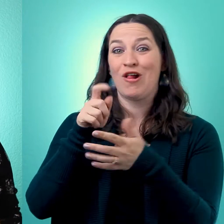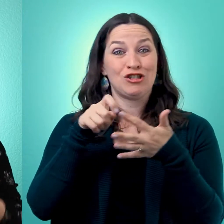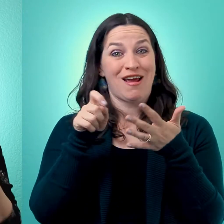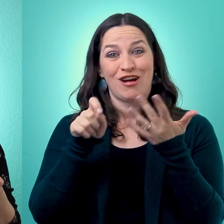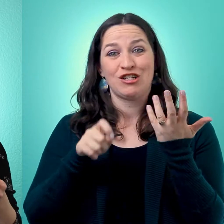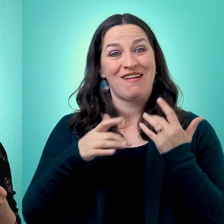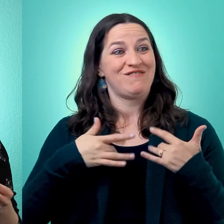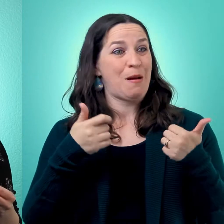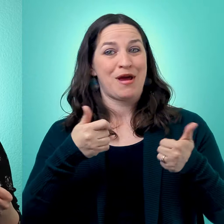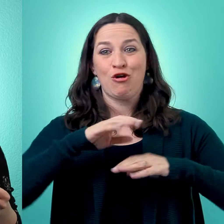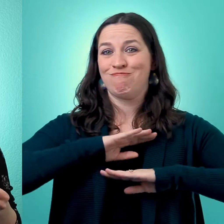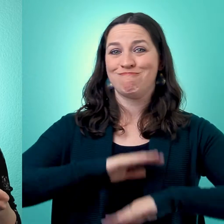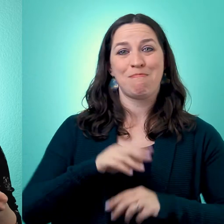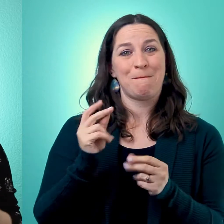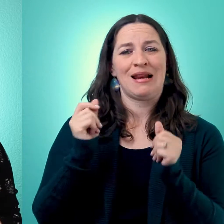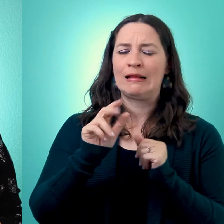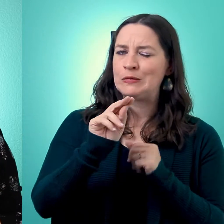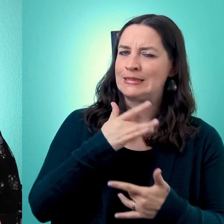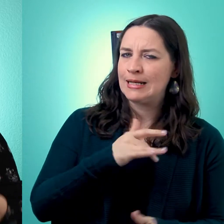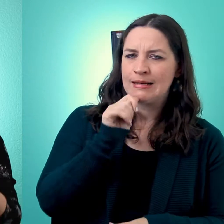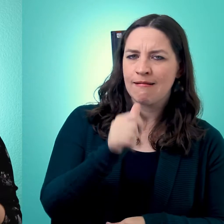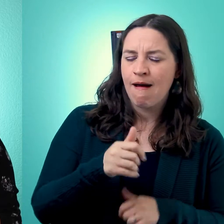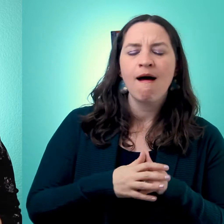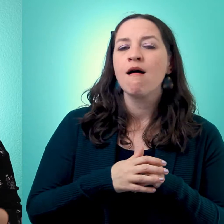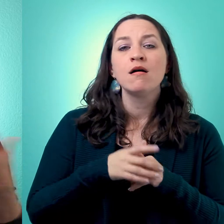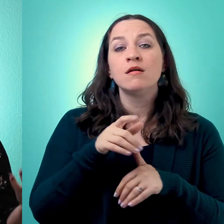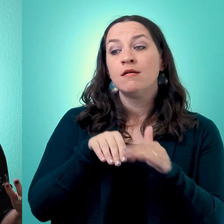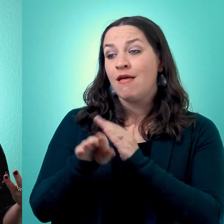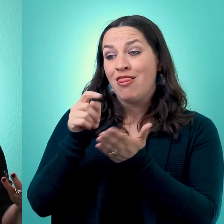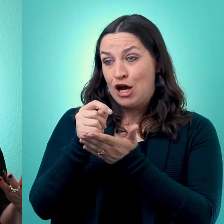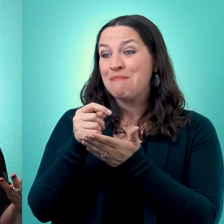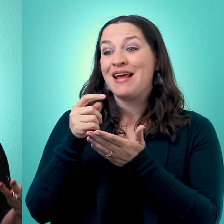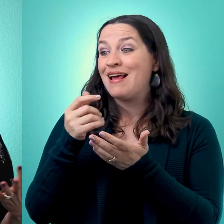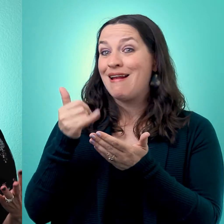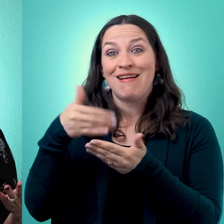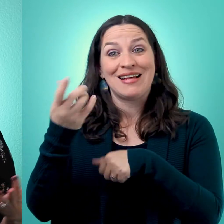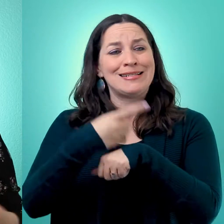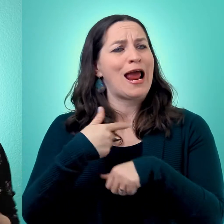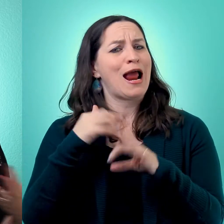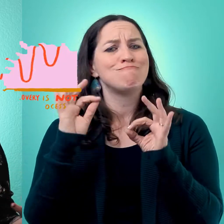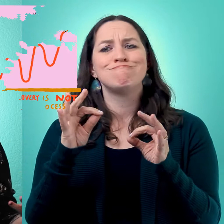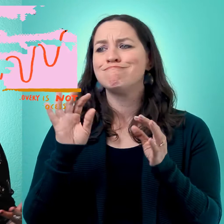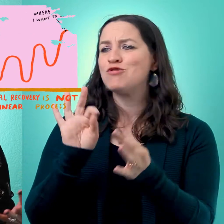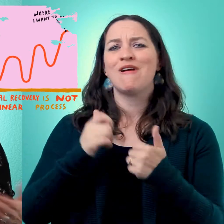You don't go to therapy and immediately feel better, you don't go to therapy and immediately your whole life changes and you don't do all your bad habits